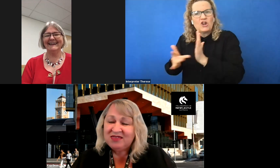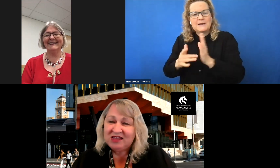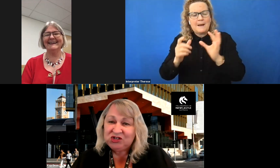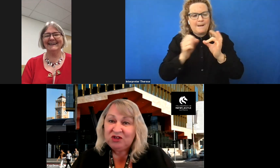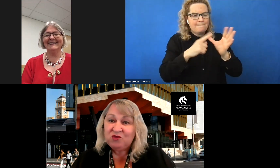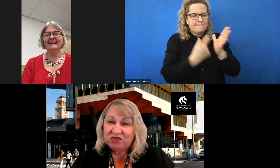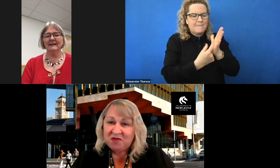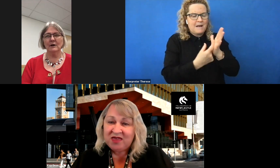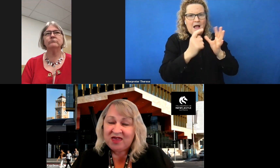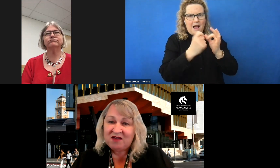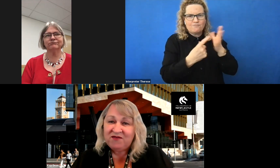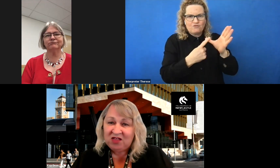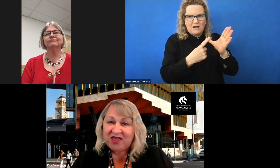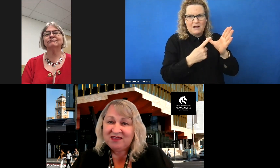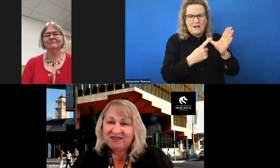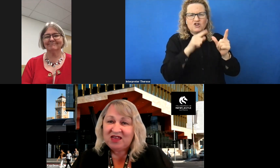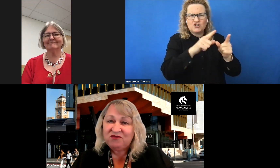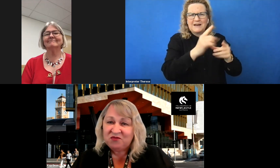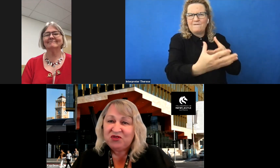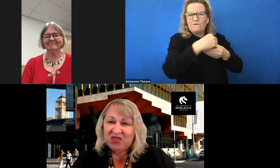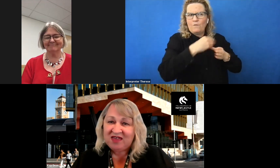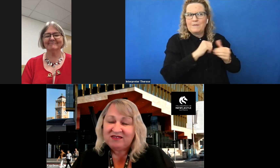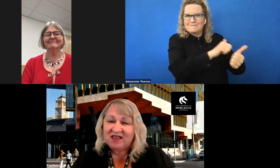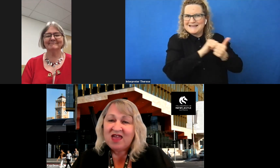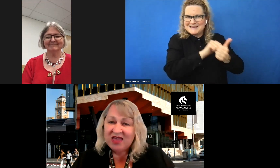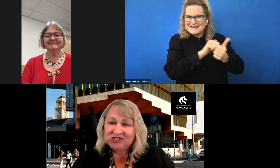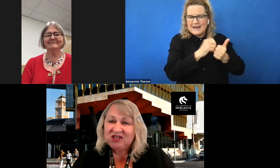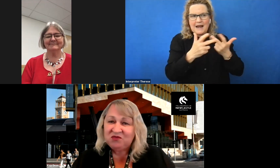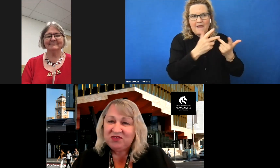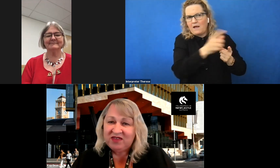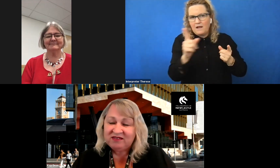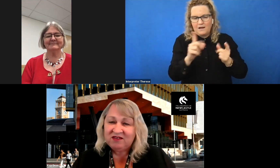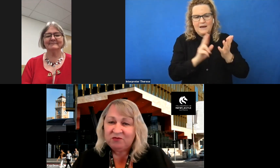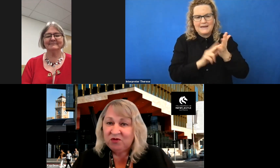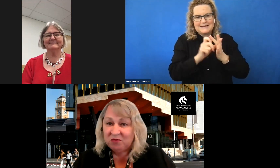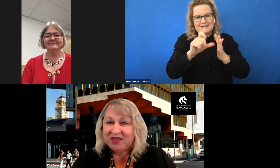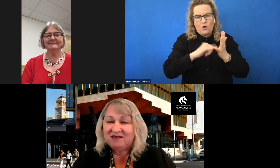that journey with me and our fellow NDCO’s from 2000 and she is with Texthelp and probably here